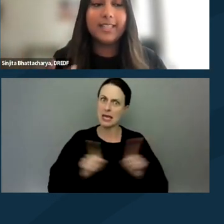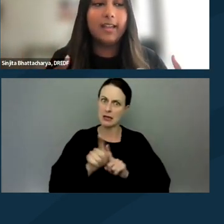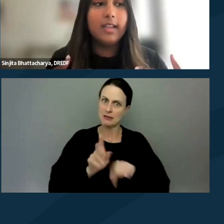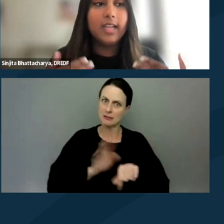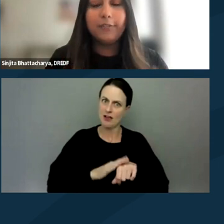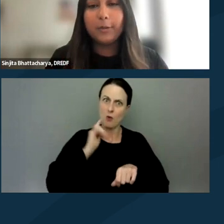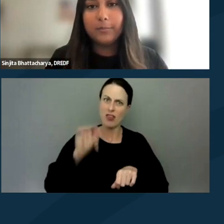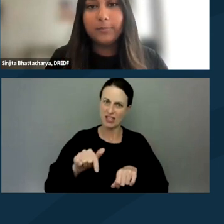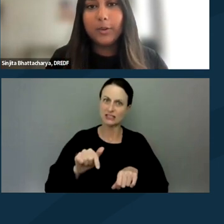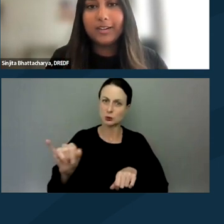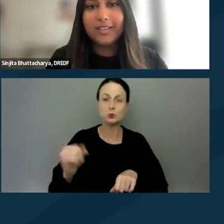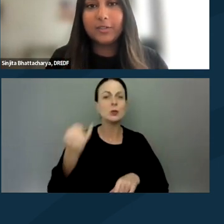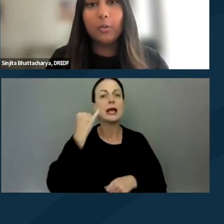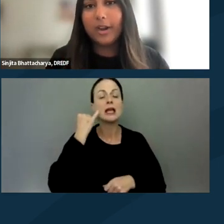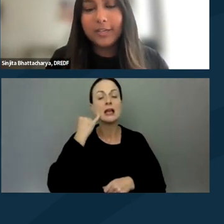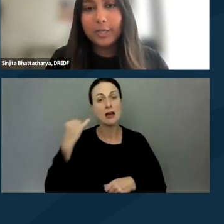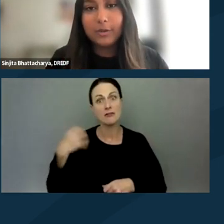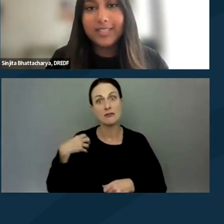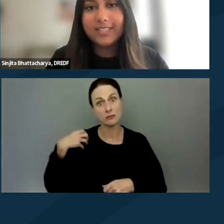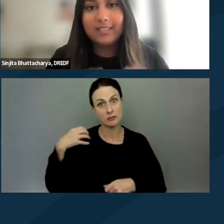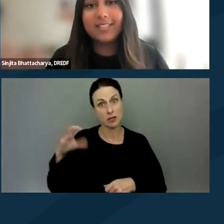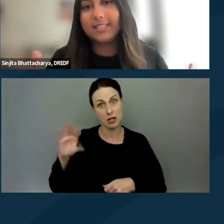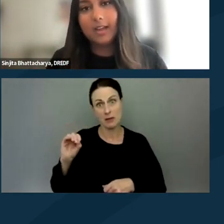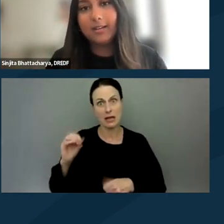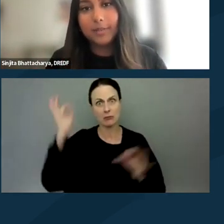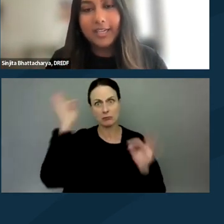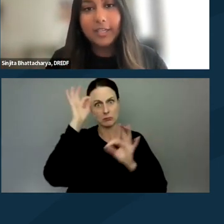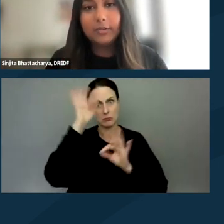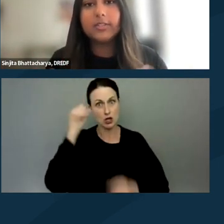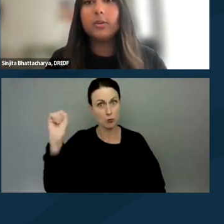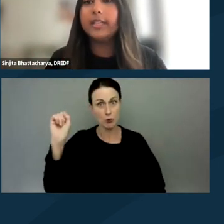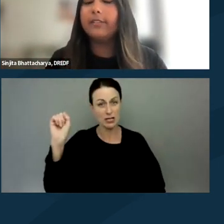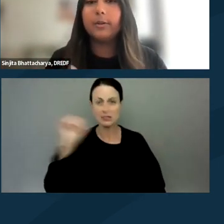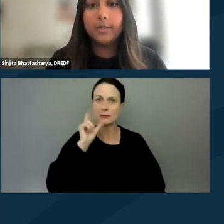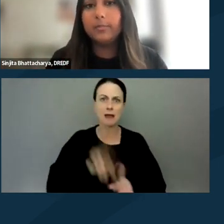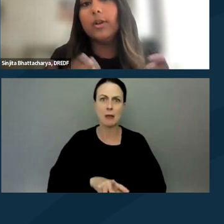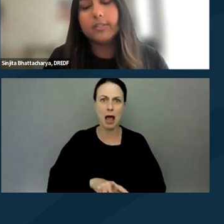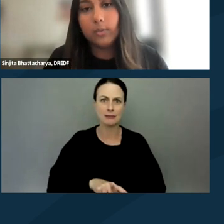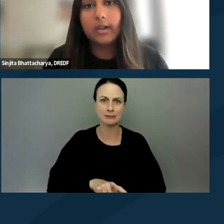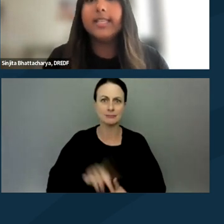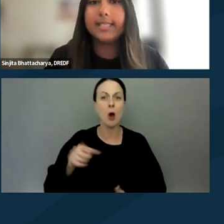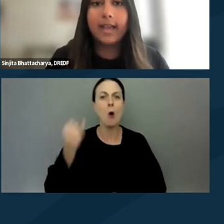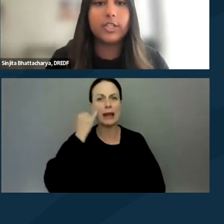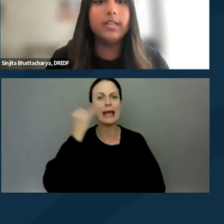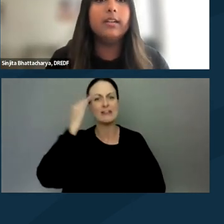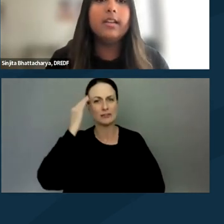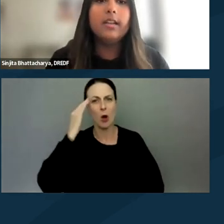that if your employer isn't aware that you're protesting, this does not apply to you. This is only if your employer is aware and takes action.